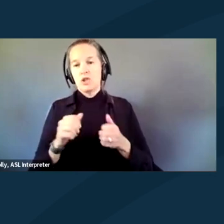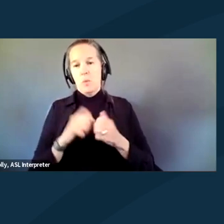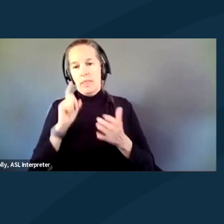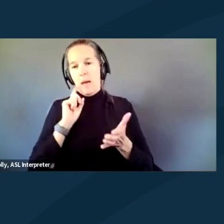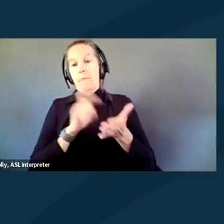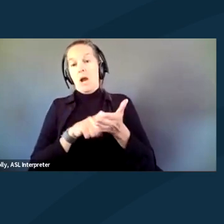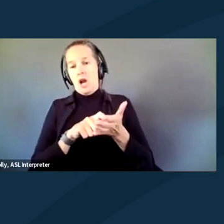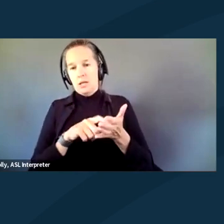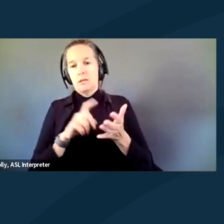In ADAPT,